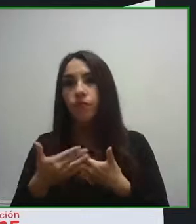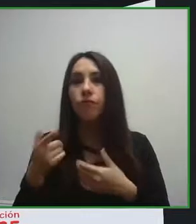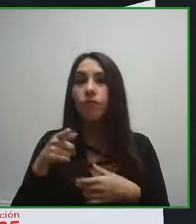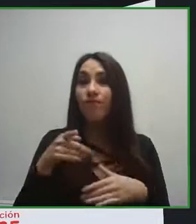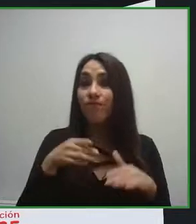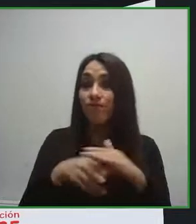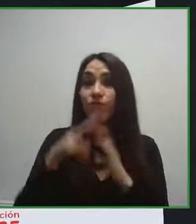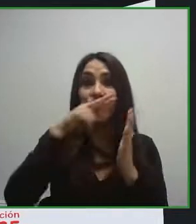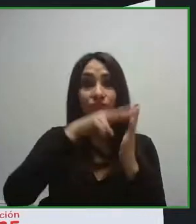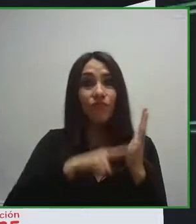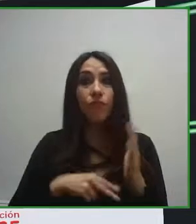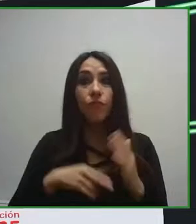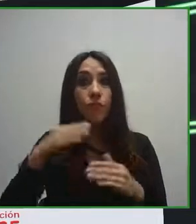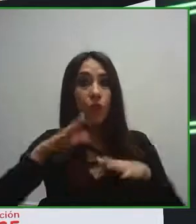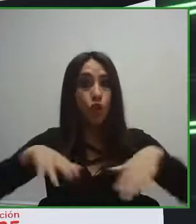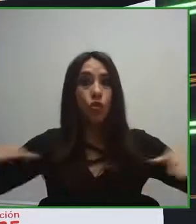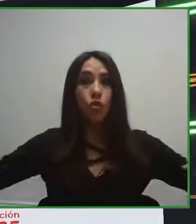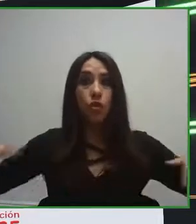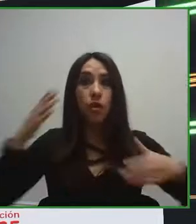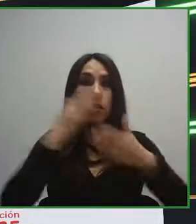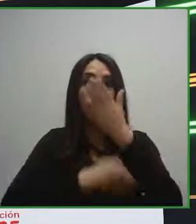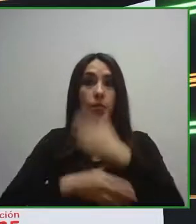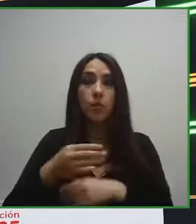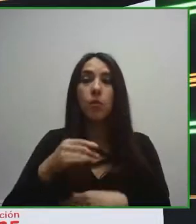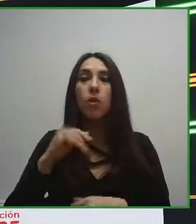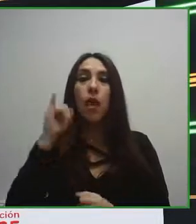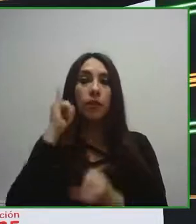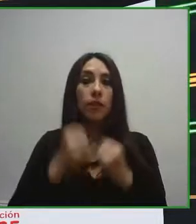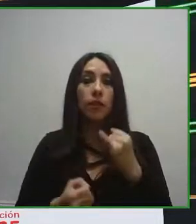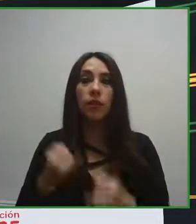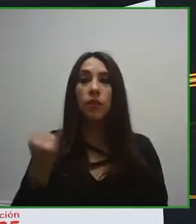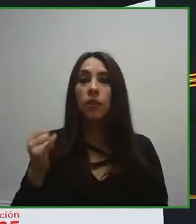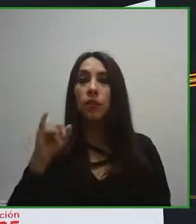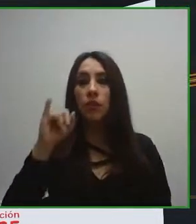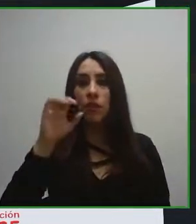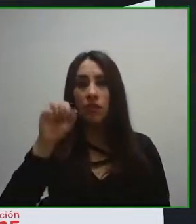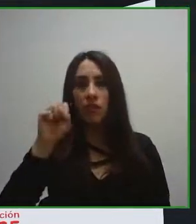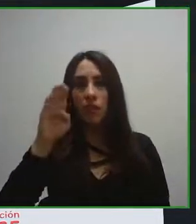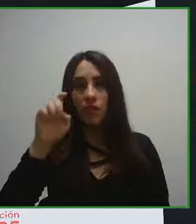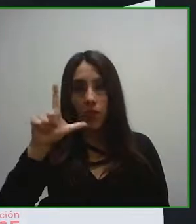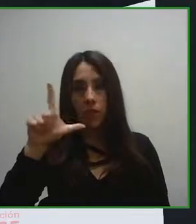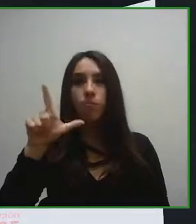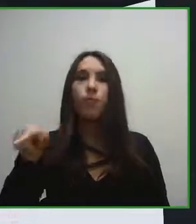multiple formats accessible for facilitating and promoting the access to reading for children with